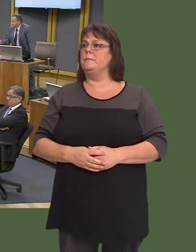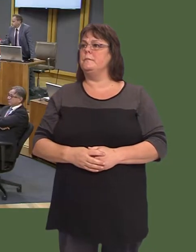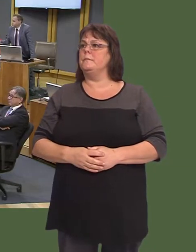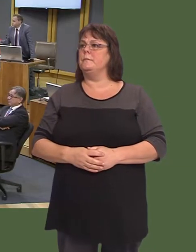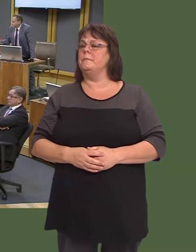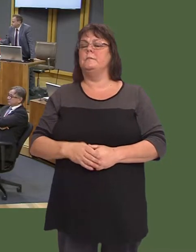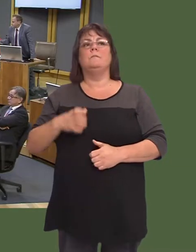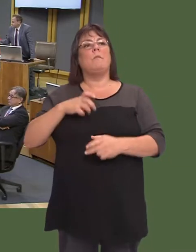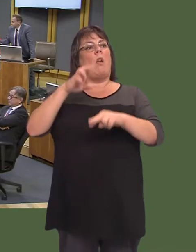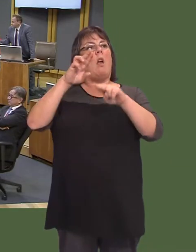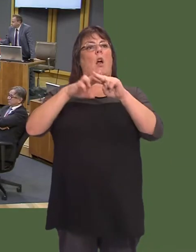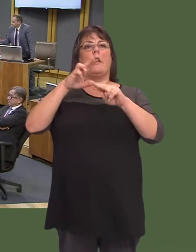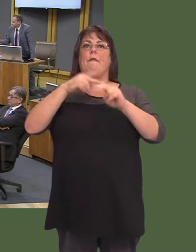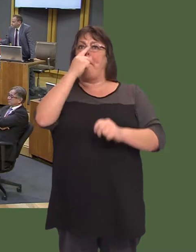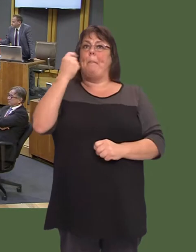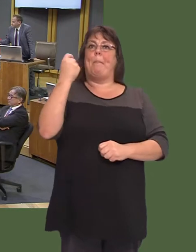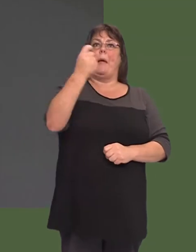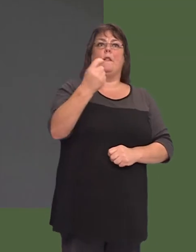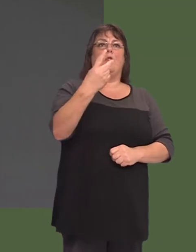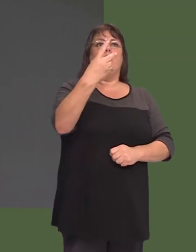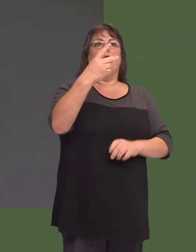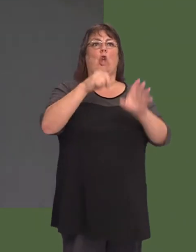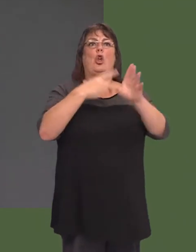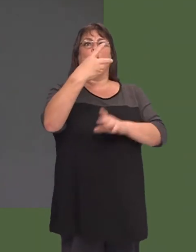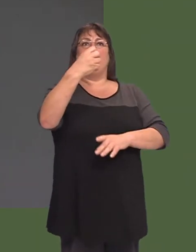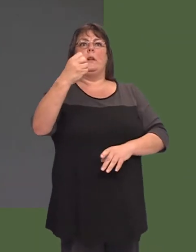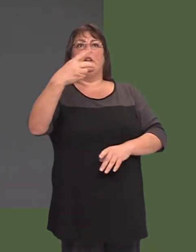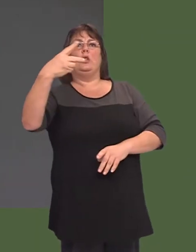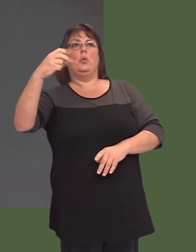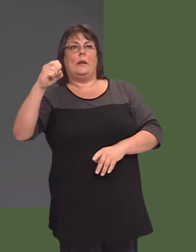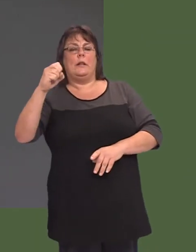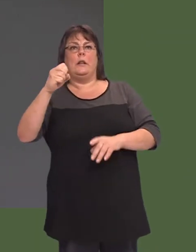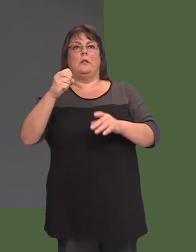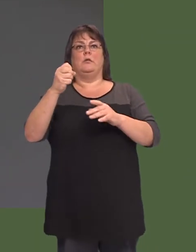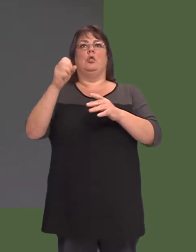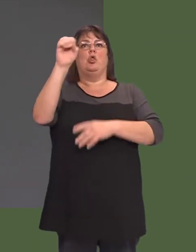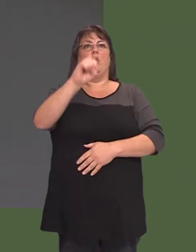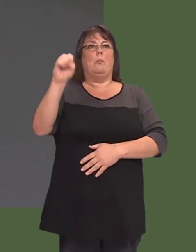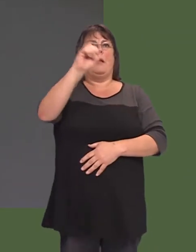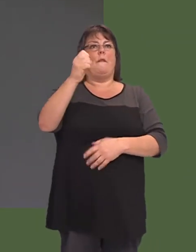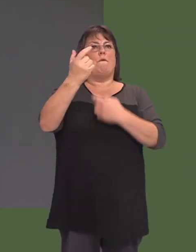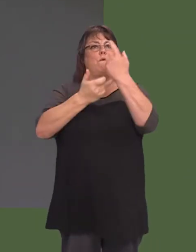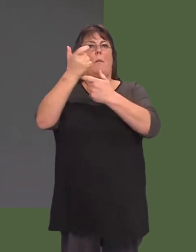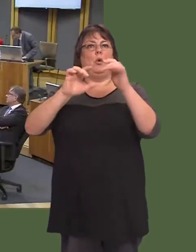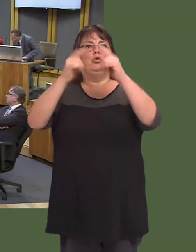A wnaiff y Prif Weinidog ddatganiad am gais Caerdydd i gynnal gemau yn ystod pencampwriaethau pÍl-droed Ewropeaidd UEFA yn 2020? (OAQ51086)† Carwyn Jones: Yes.